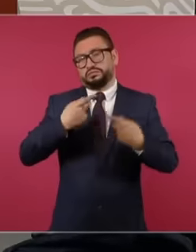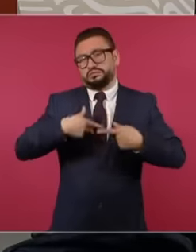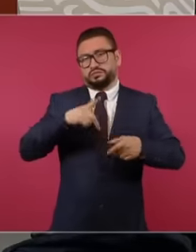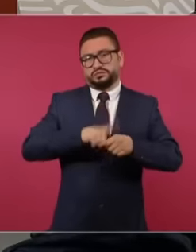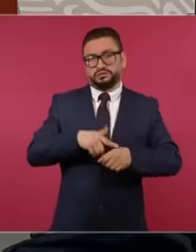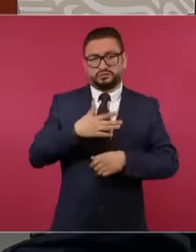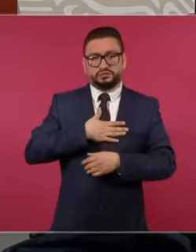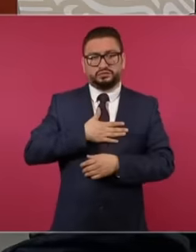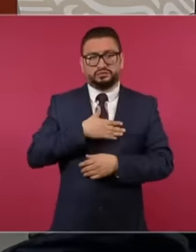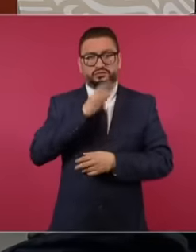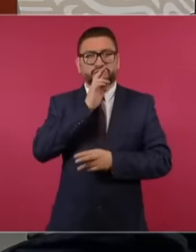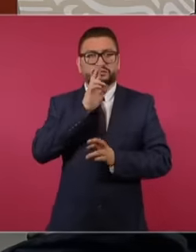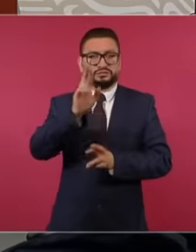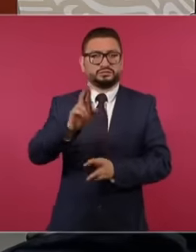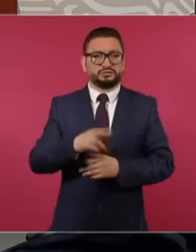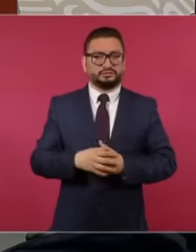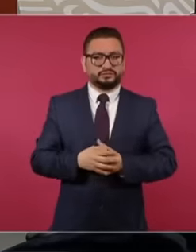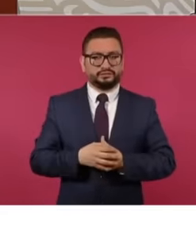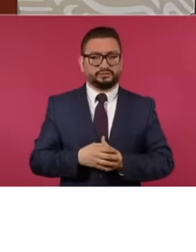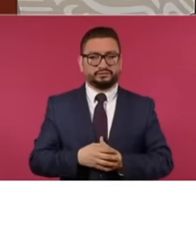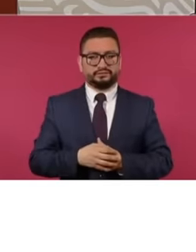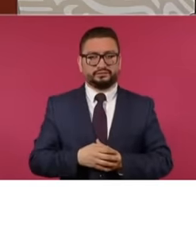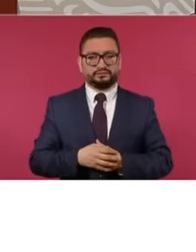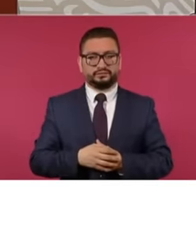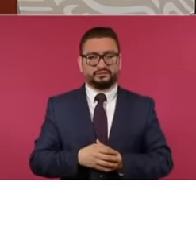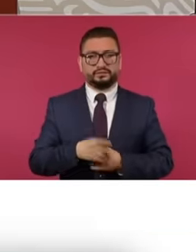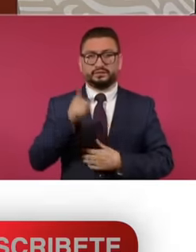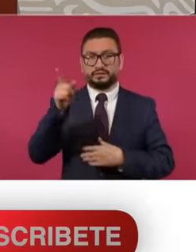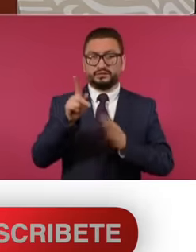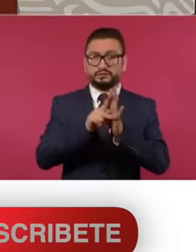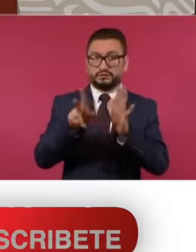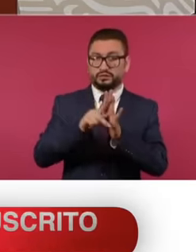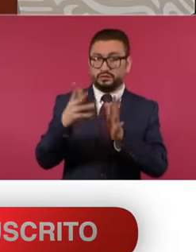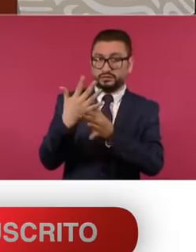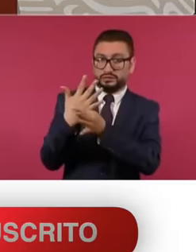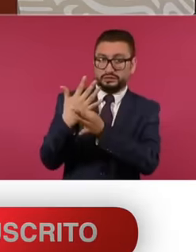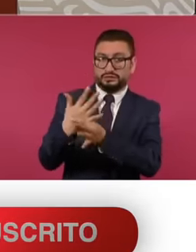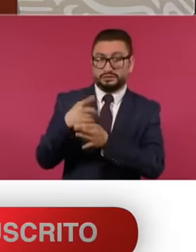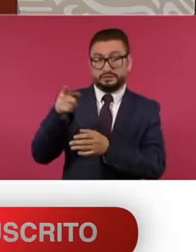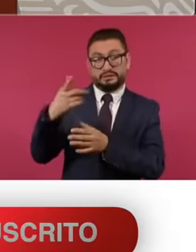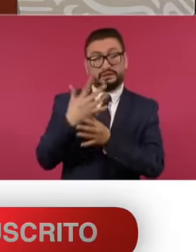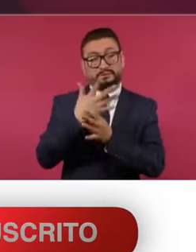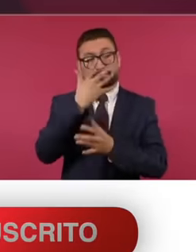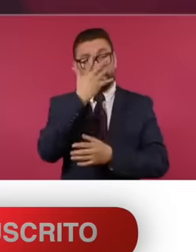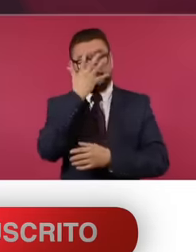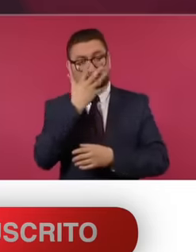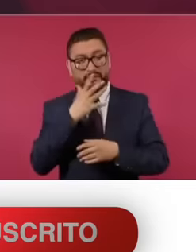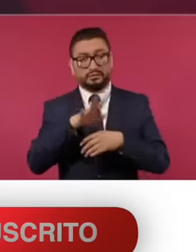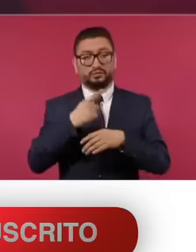I want to respond to the journalist who said that it was a shame that I persecuted him